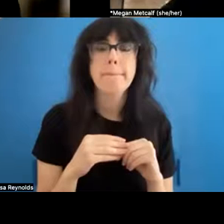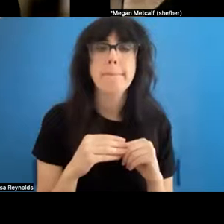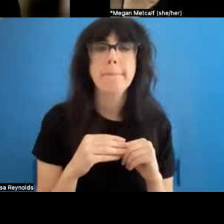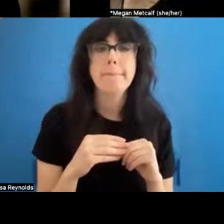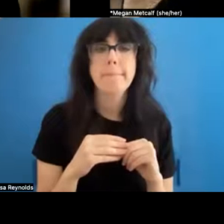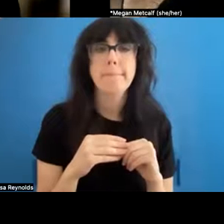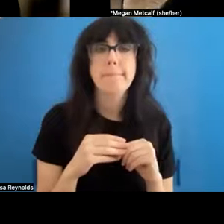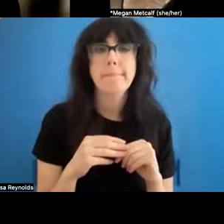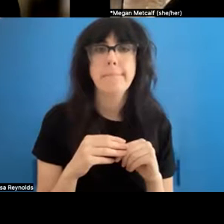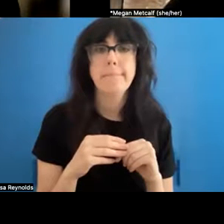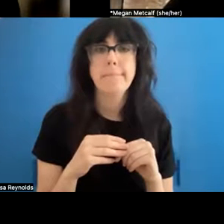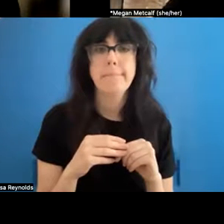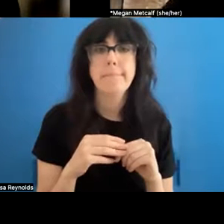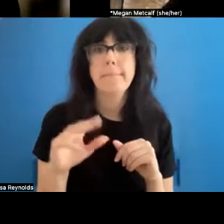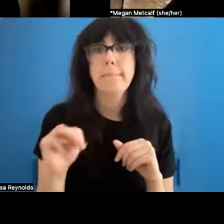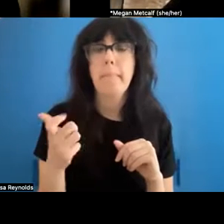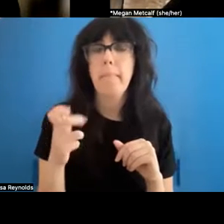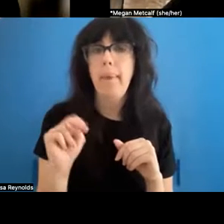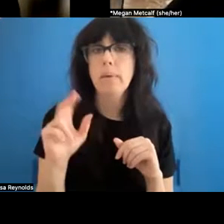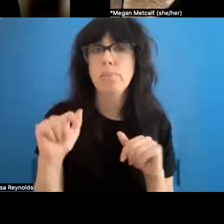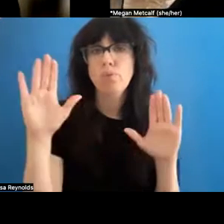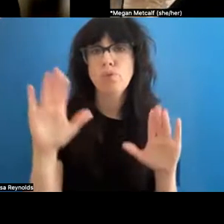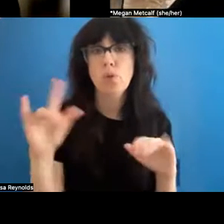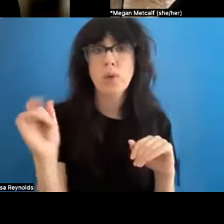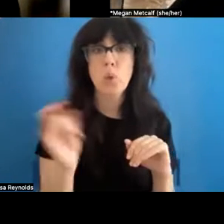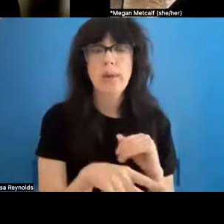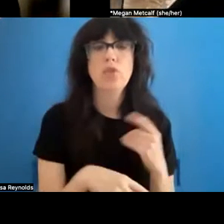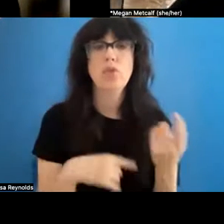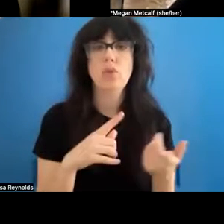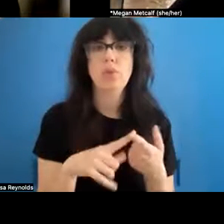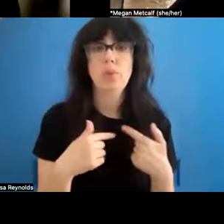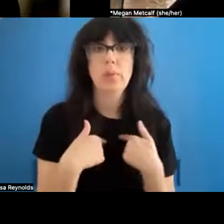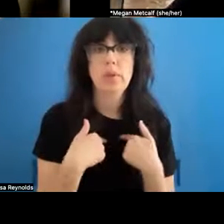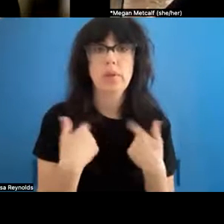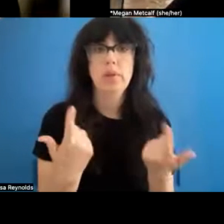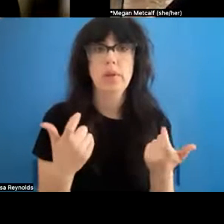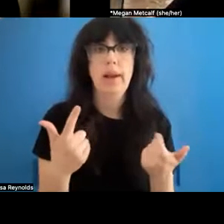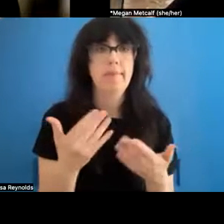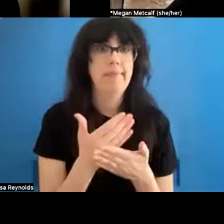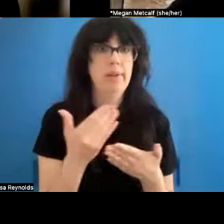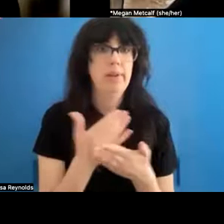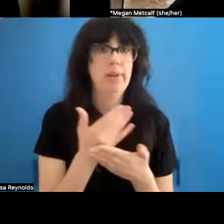great question, and provocation to me. I'm fairly new at the Metropolitan Museum of Art, as